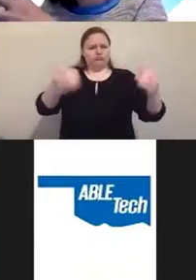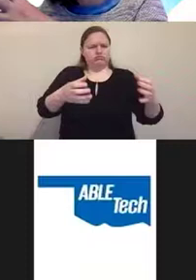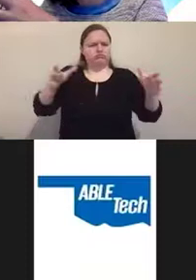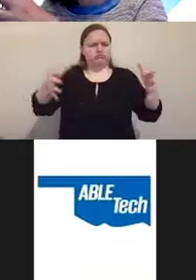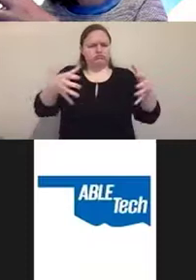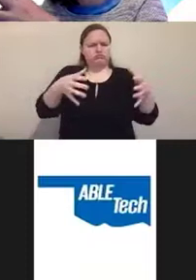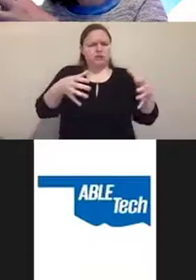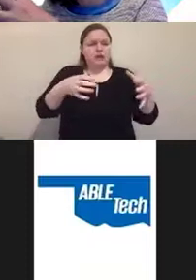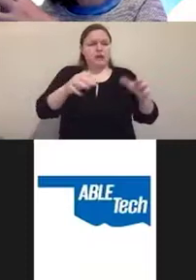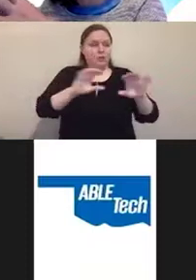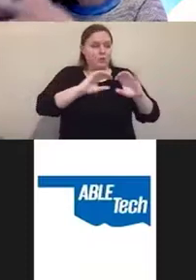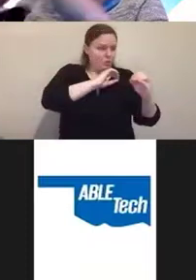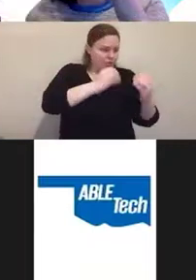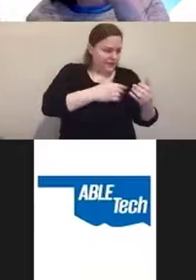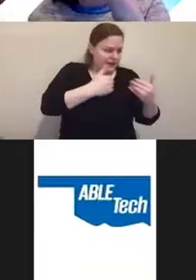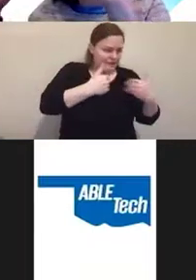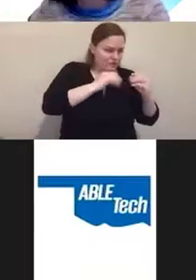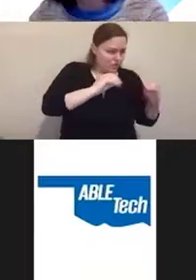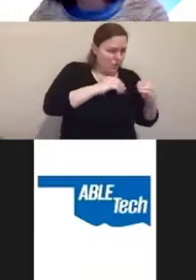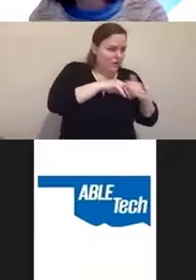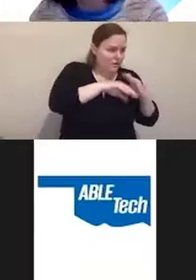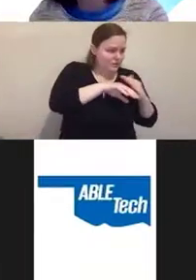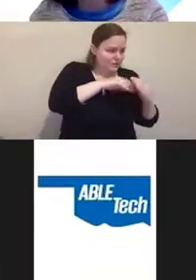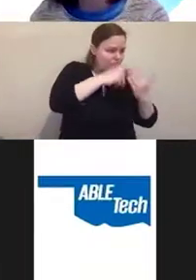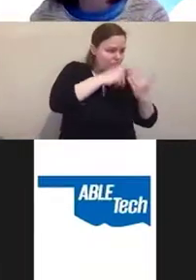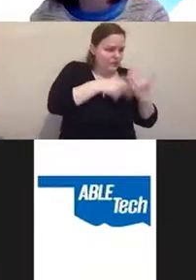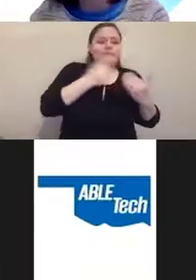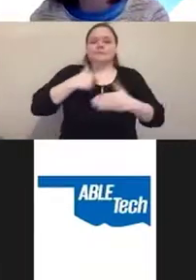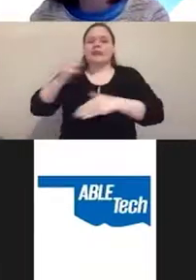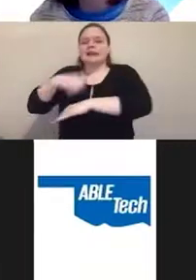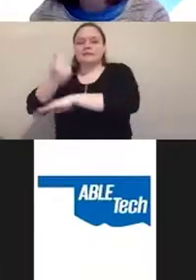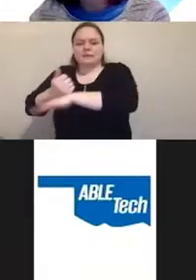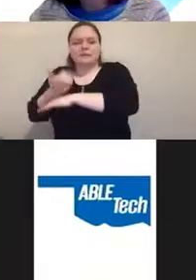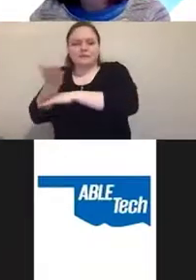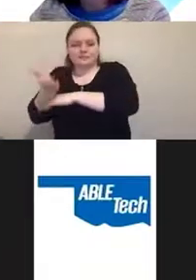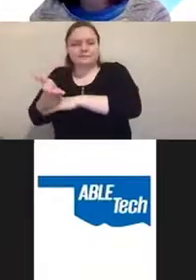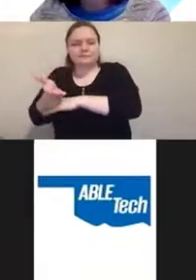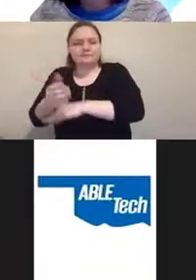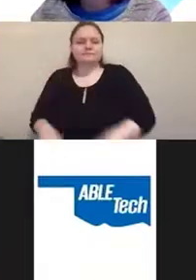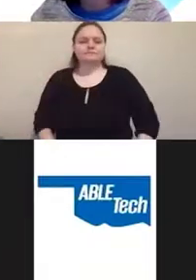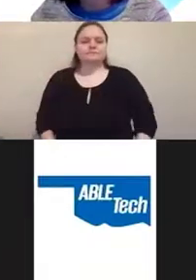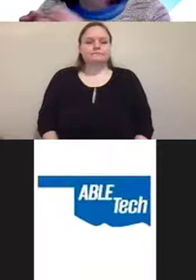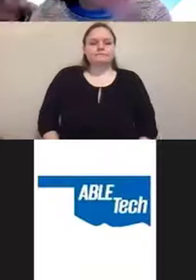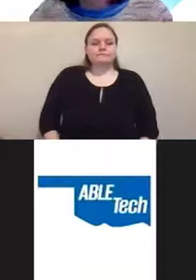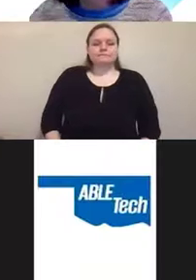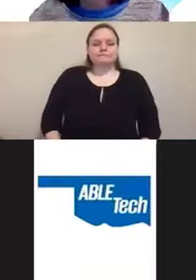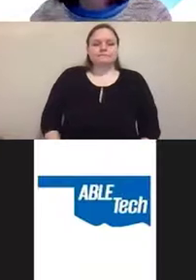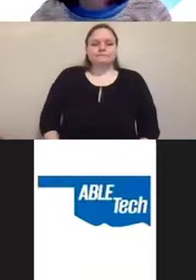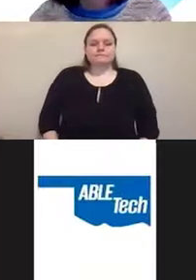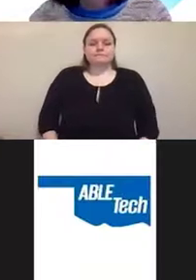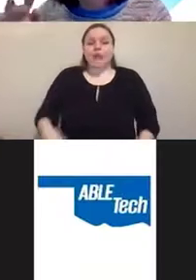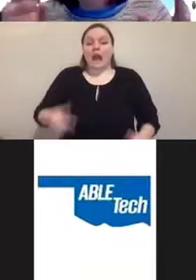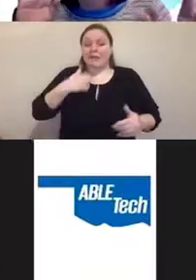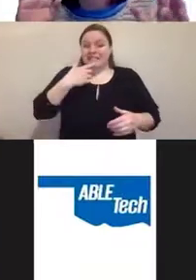no accessibility program and setting an accessibility program up. I will do a disclaimer right now saying that